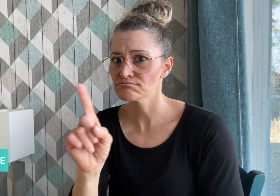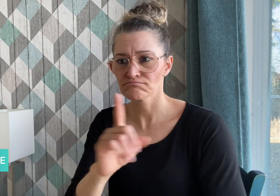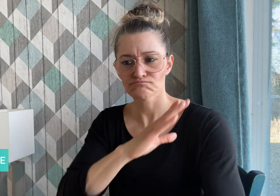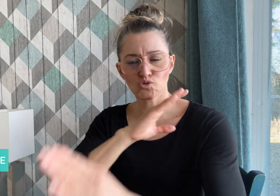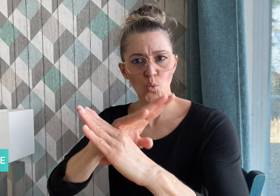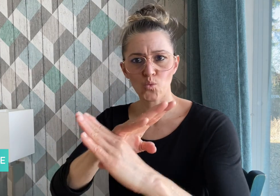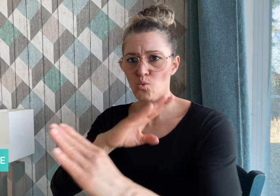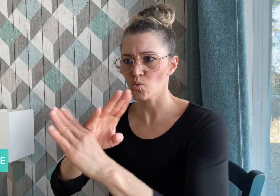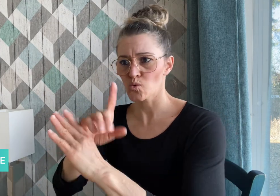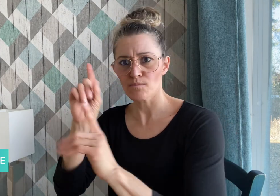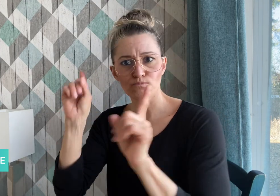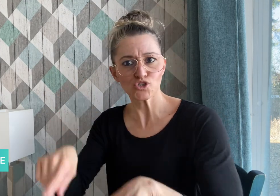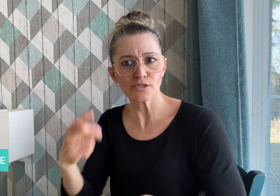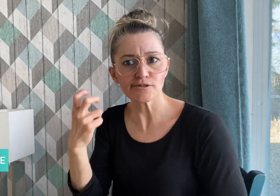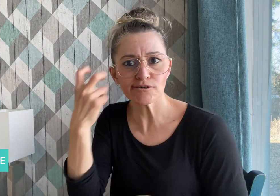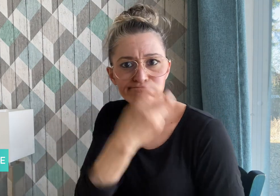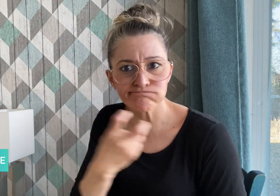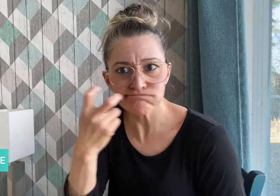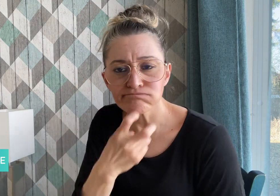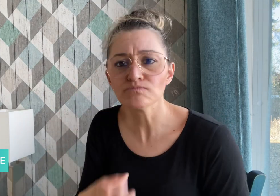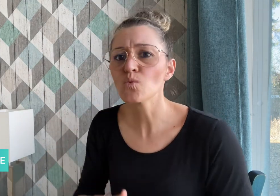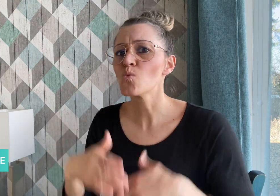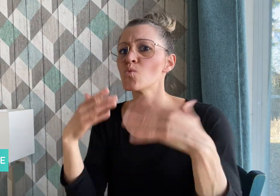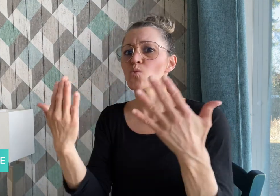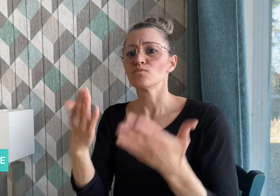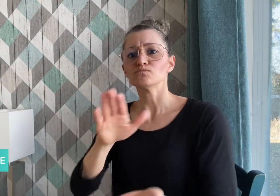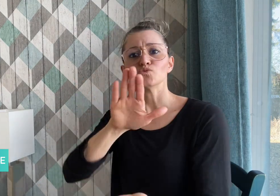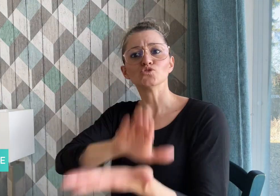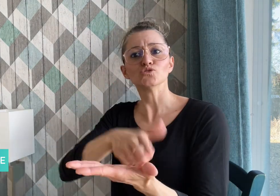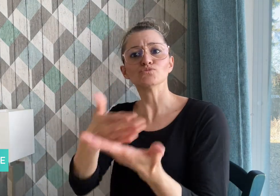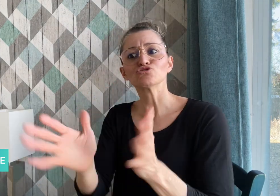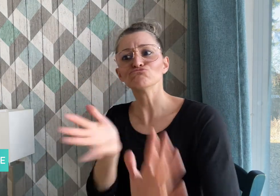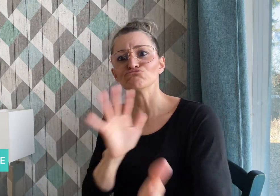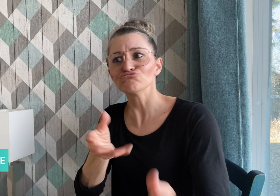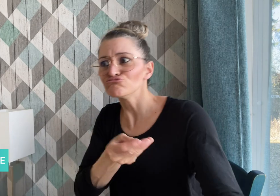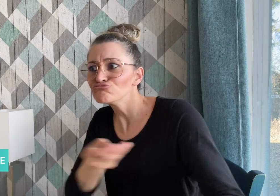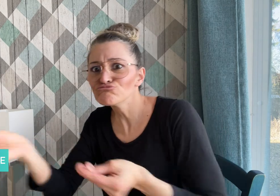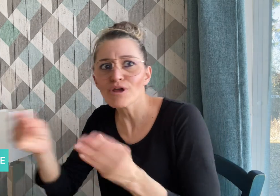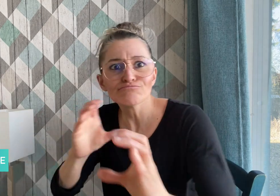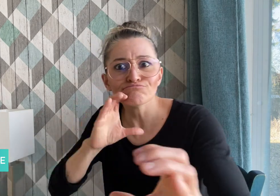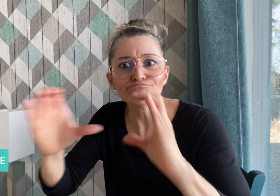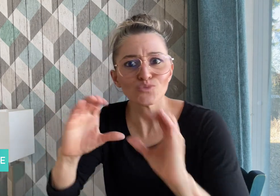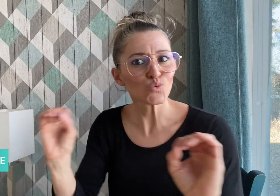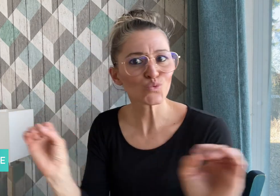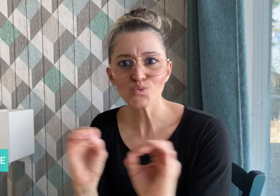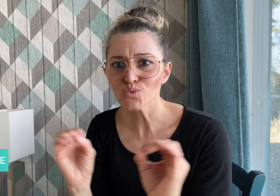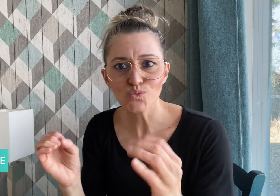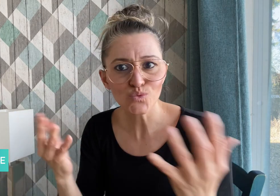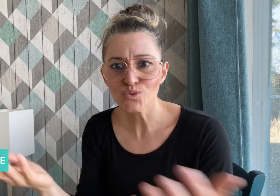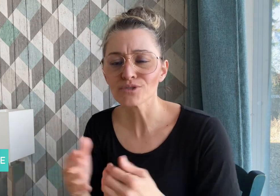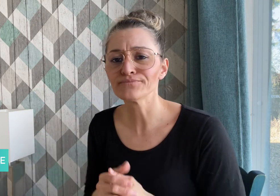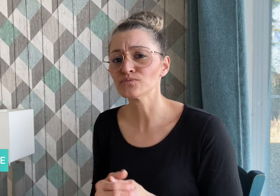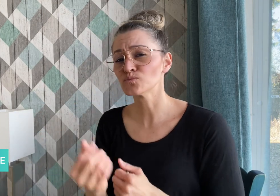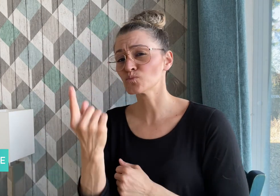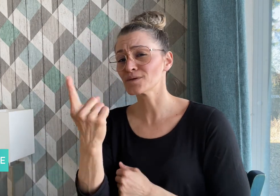at the time and there was no interpretation service.